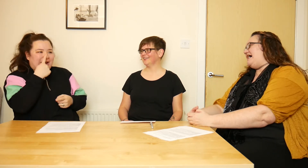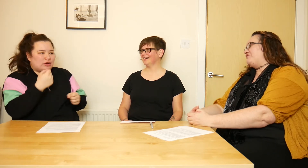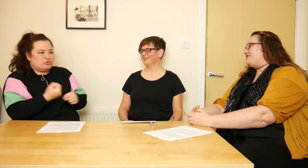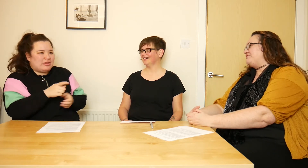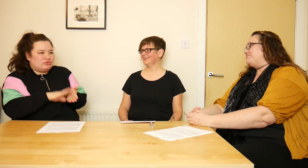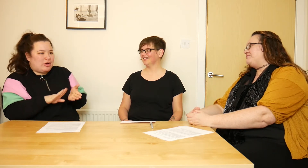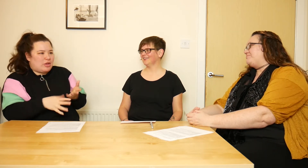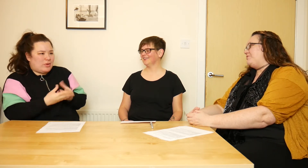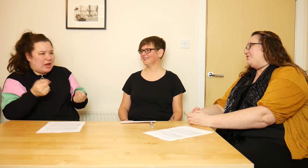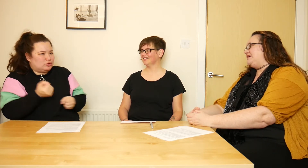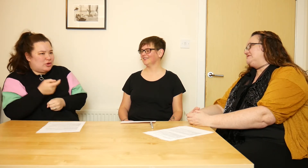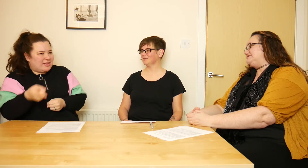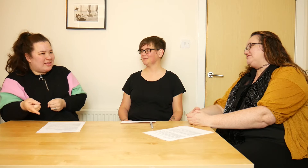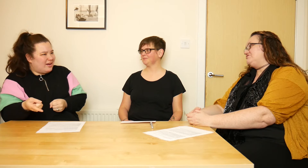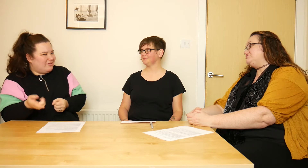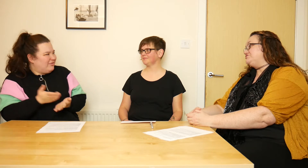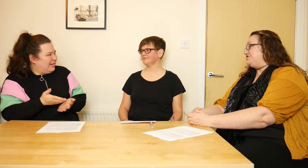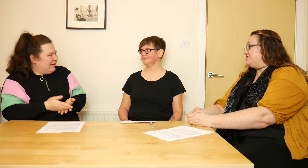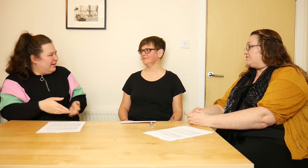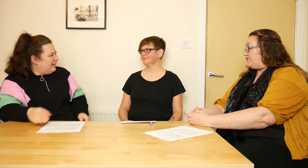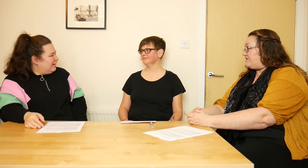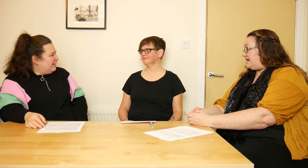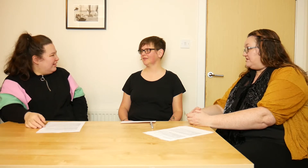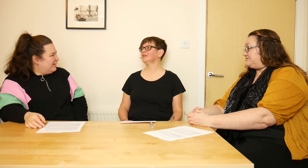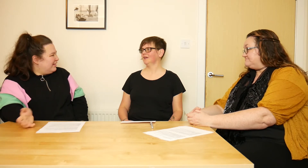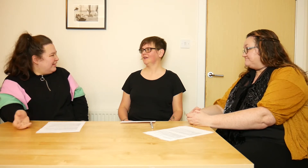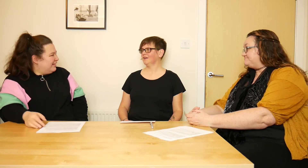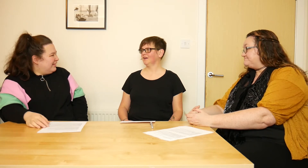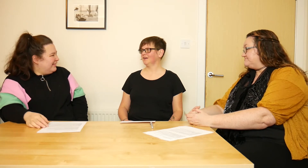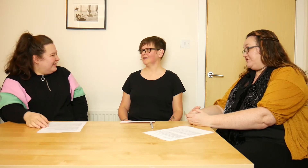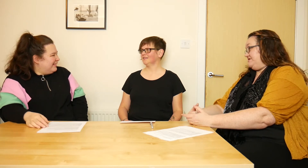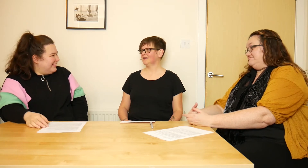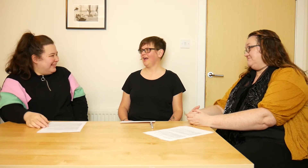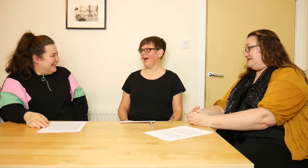The point is that you can do training without that element. Uh-huh. -Really, yeah.